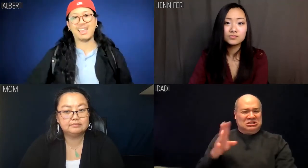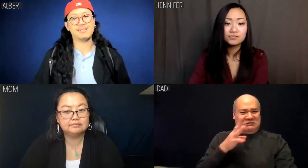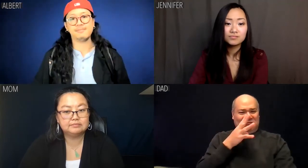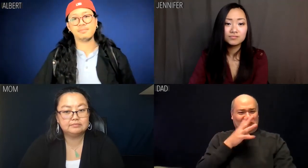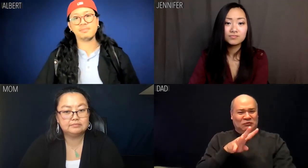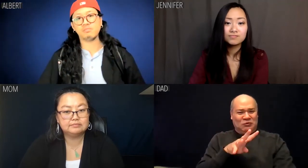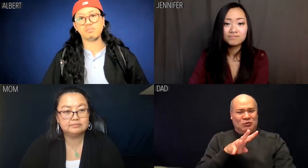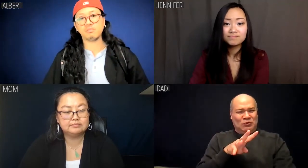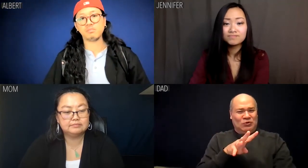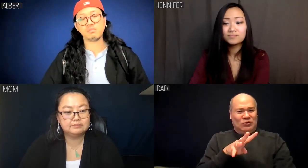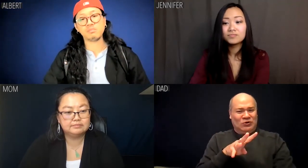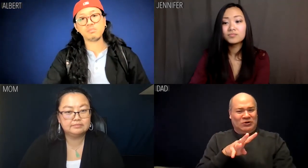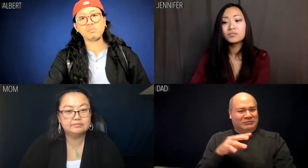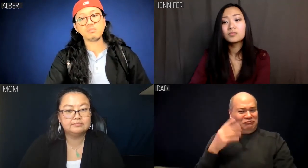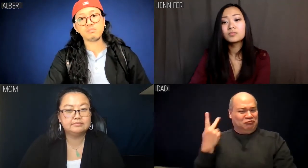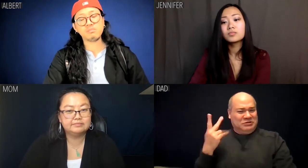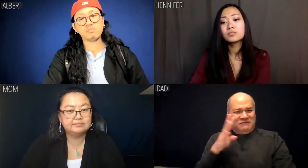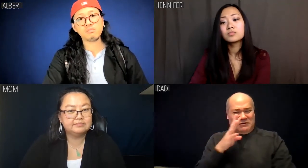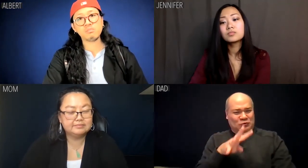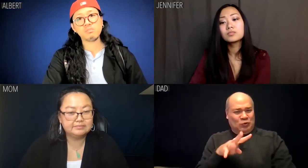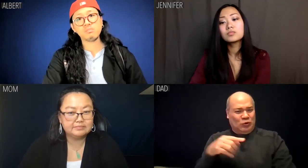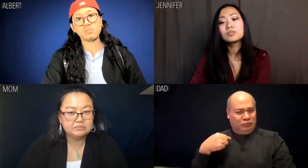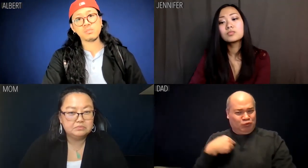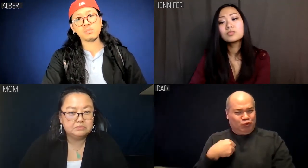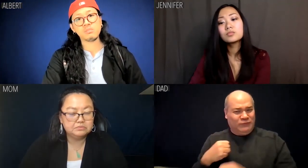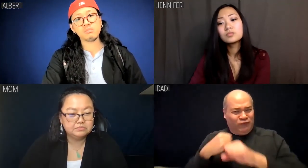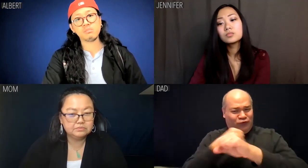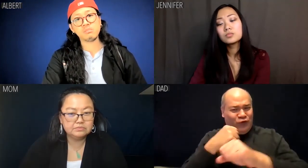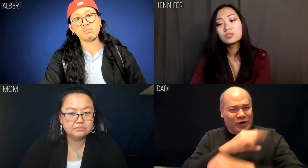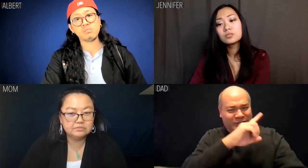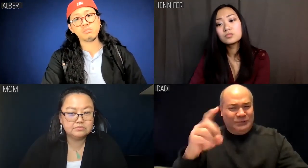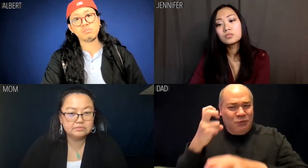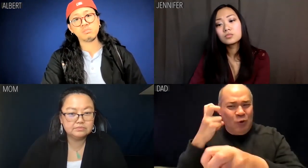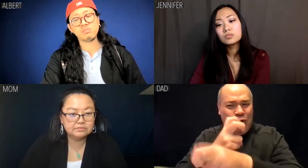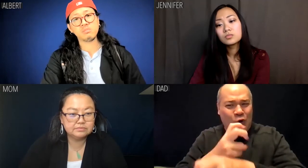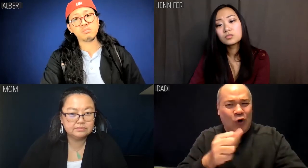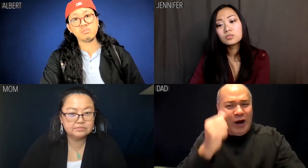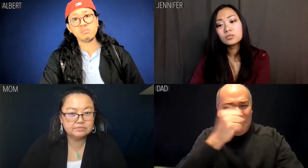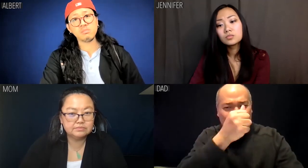Dad: We never ignored it, we fought damn hard.